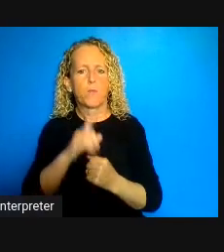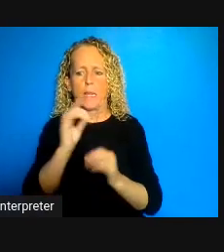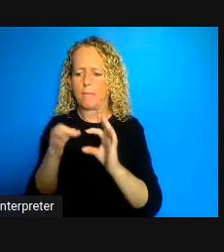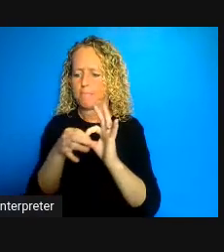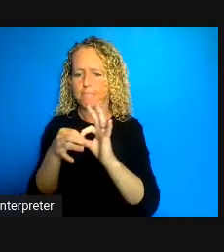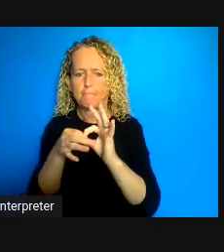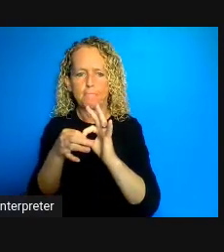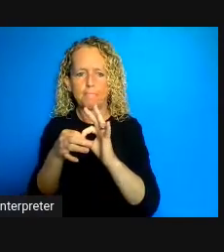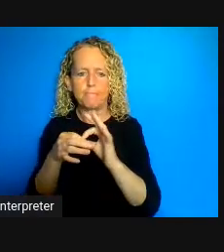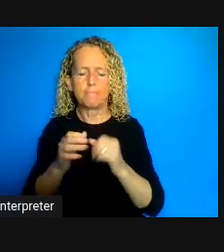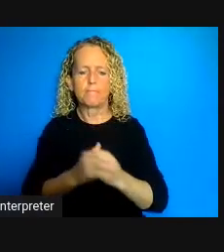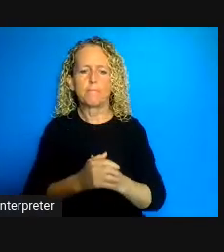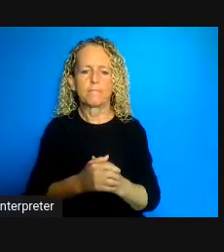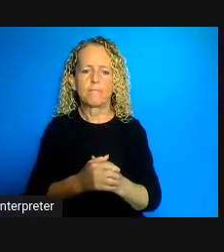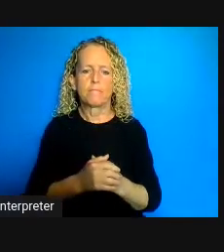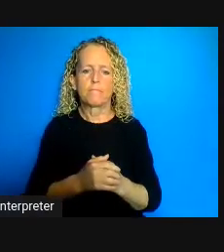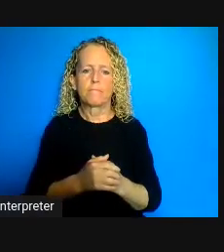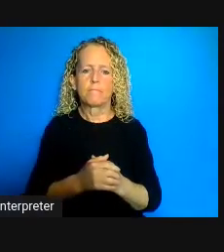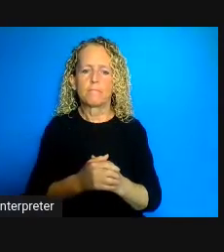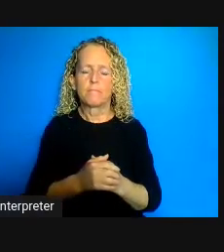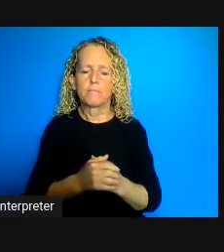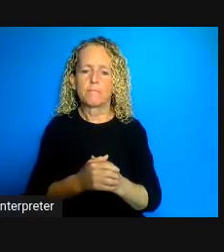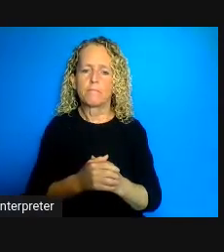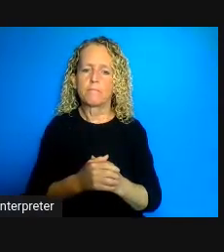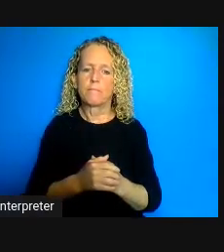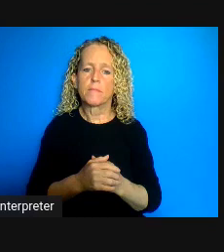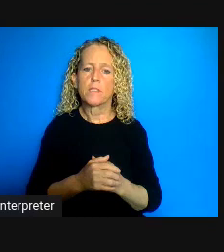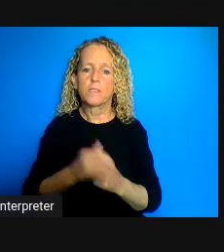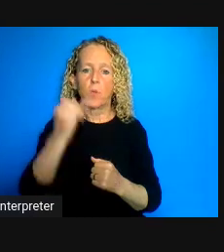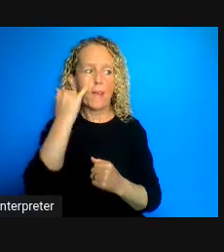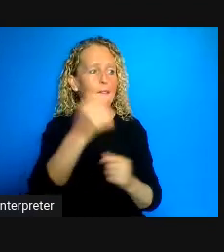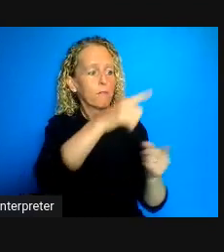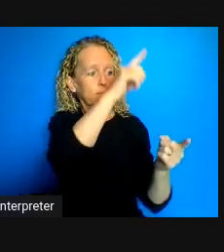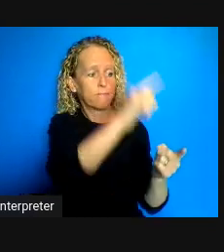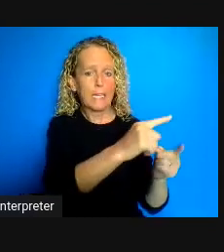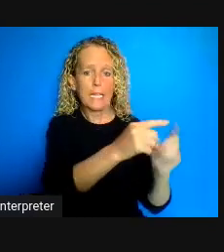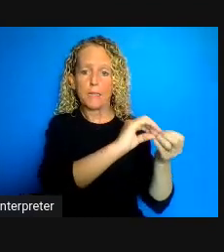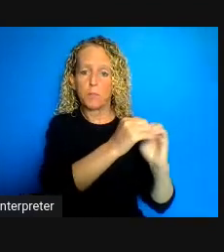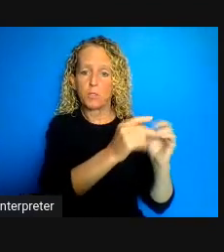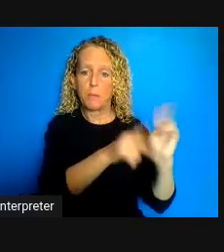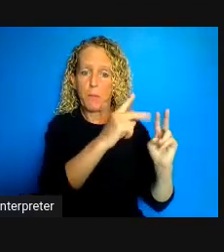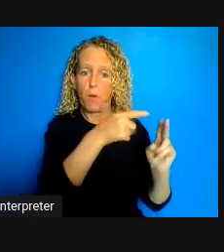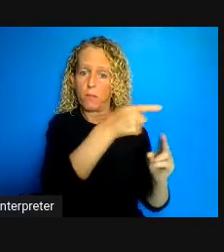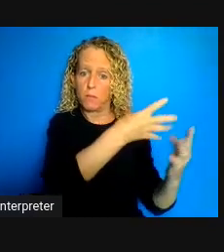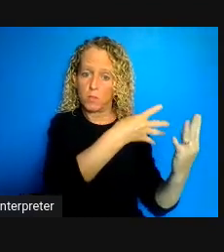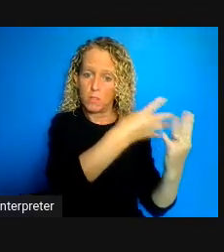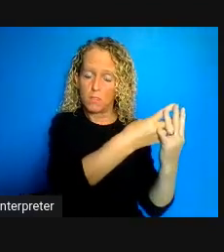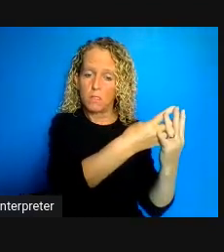practices and reduced incarceration would actually benefit both public